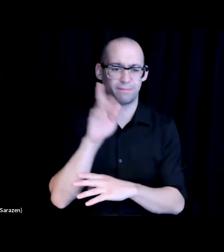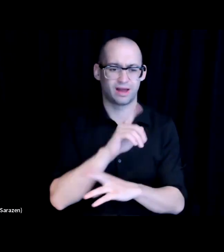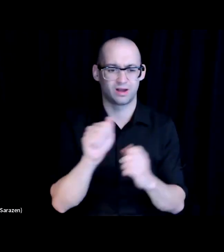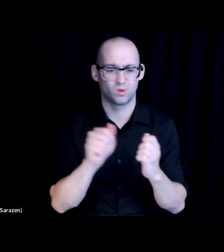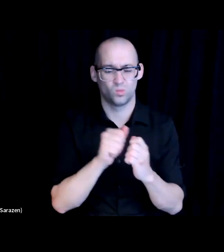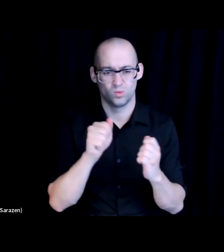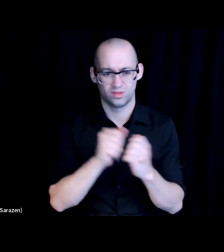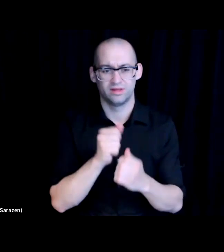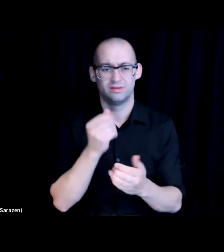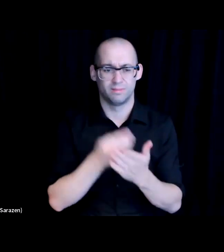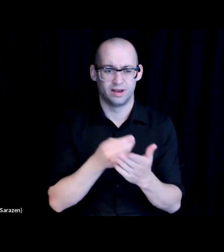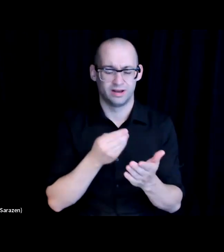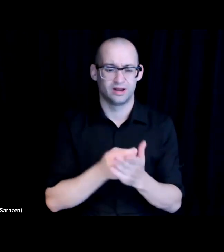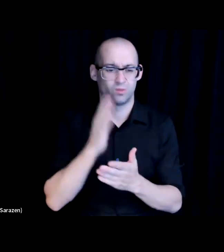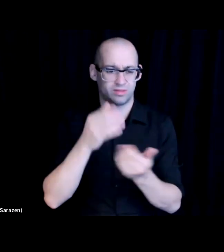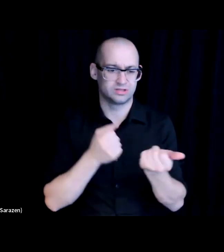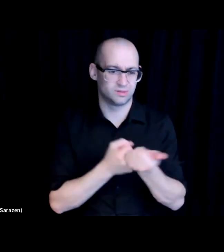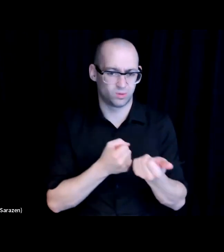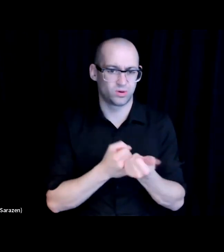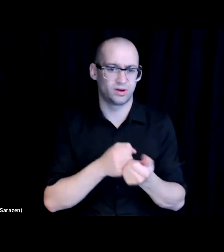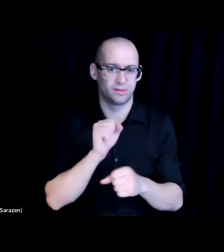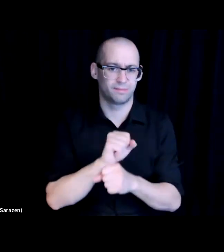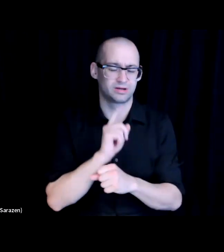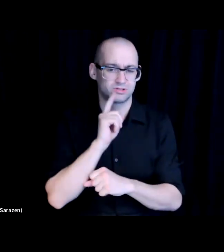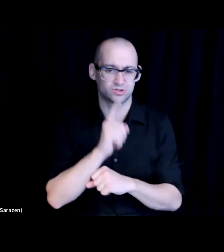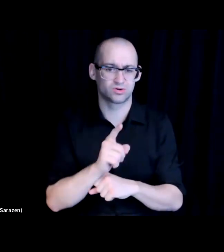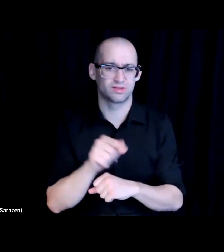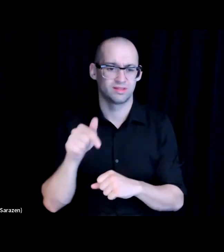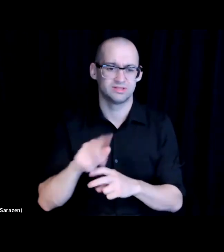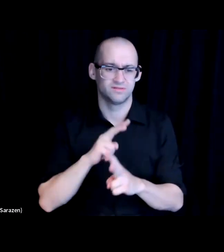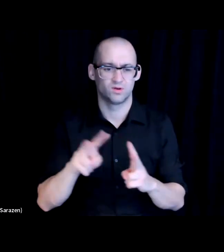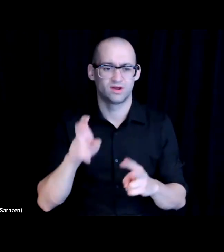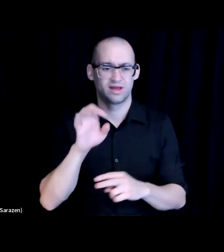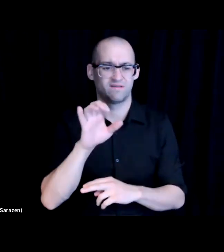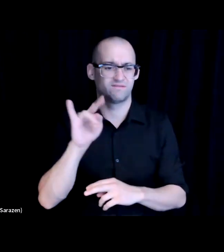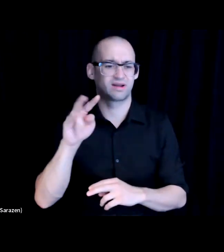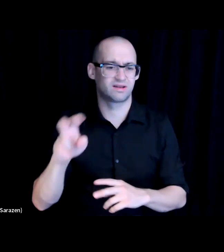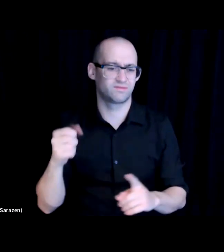to come to help us do that more effectively is kind of where I want to anchor us as we